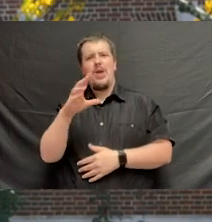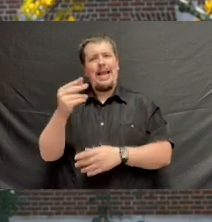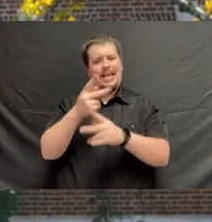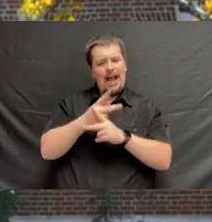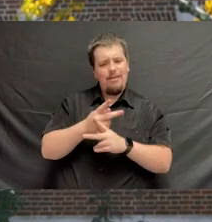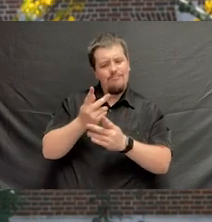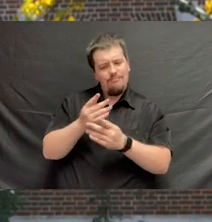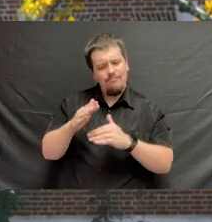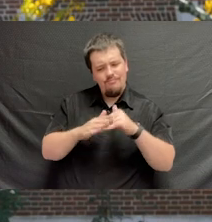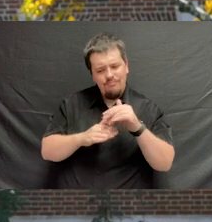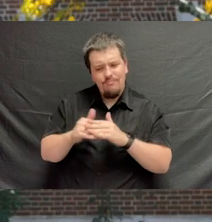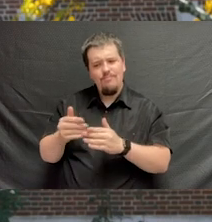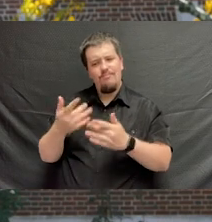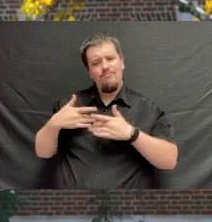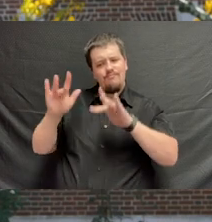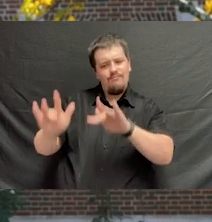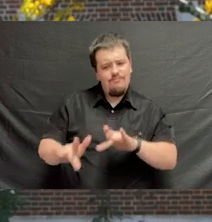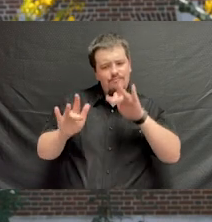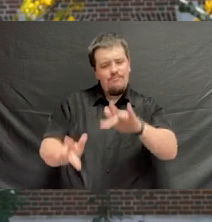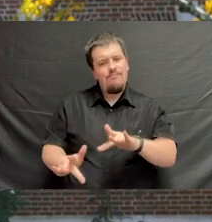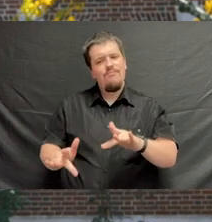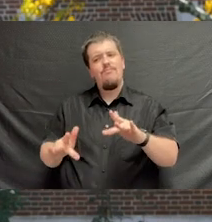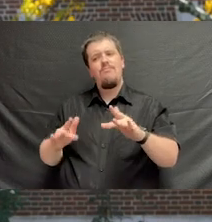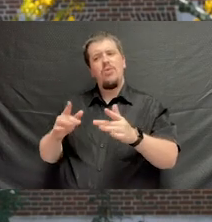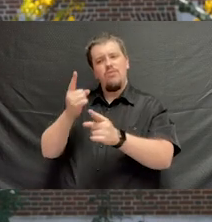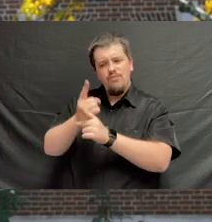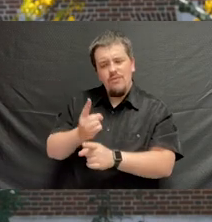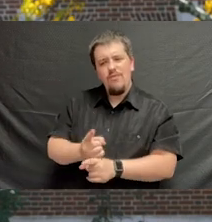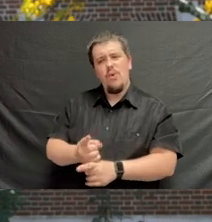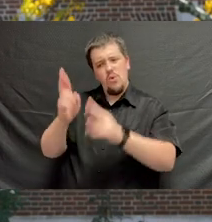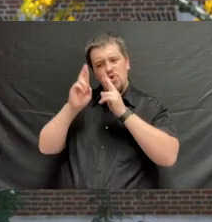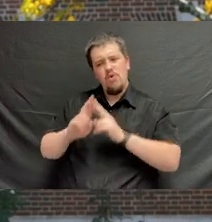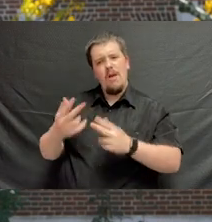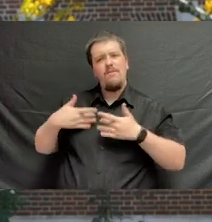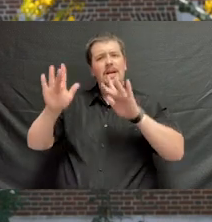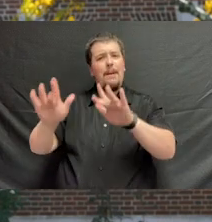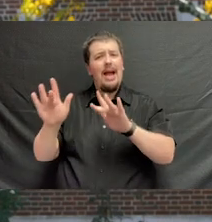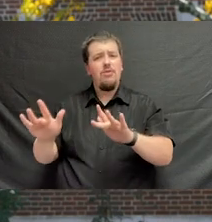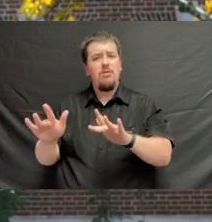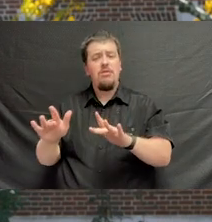Never lose sight of the need to be caring, empathetic, civil, respectful, and compassionate.